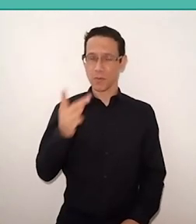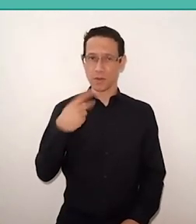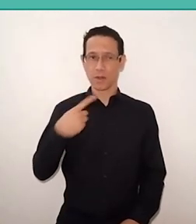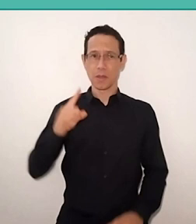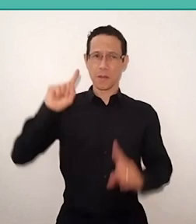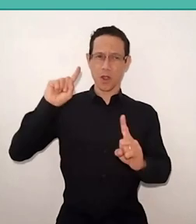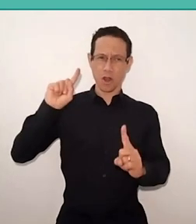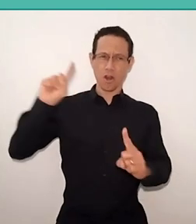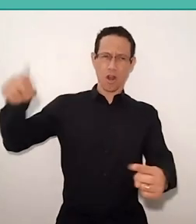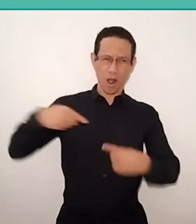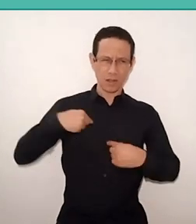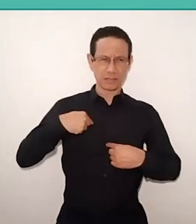and you didn't do anything for the person,